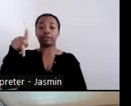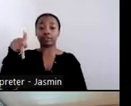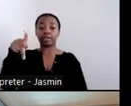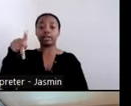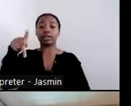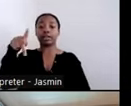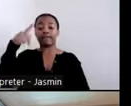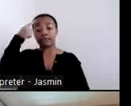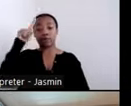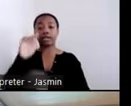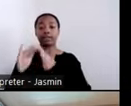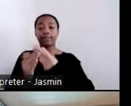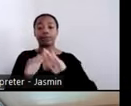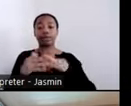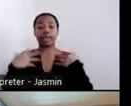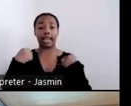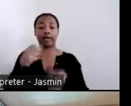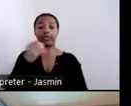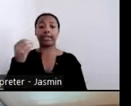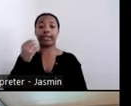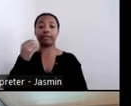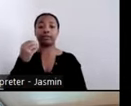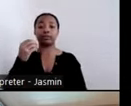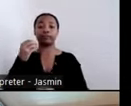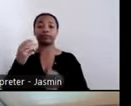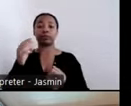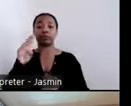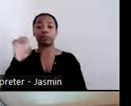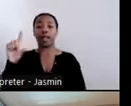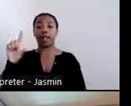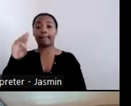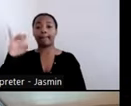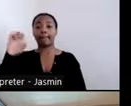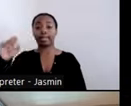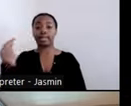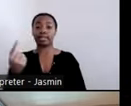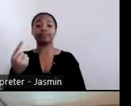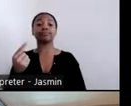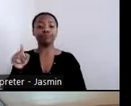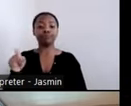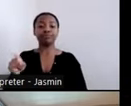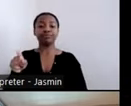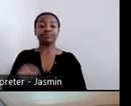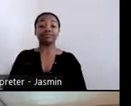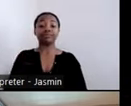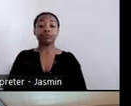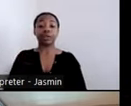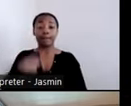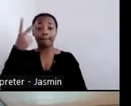Plan. While both have alliance in their name, just know that they are two totally